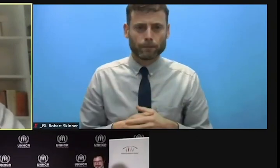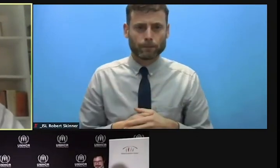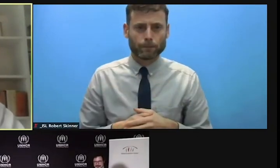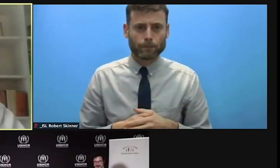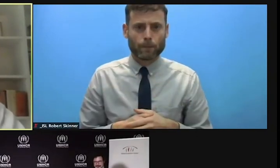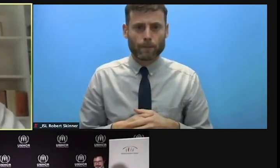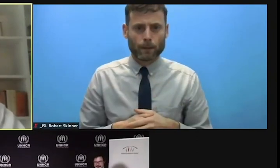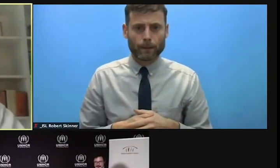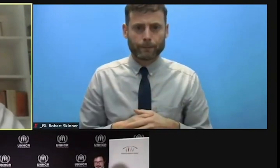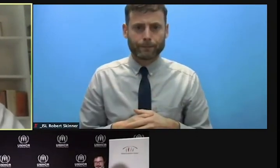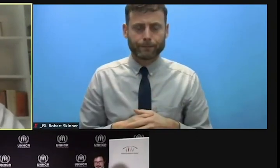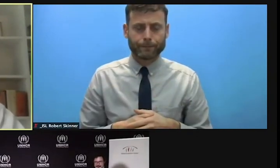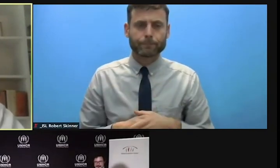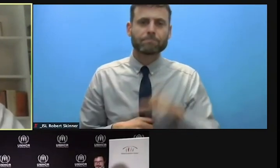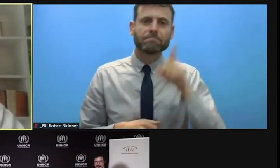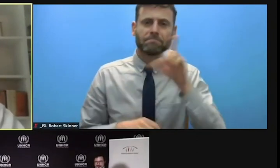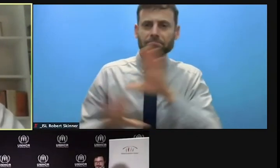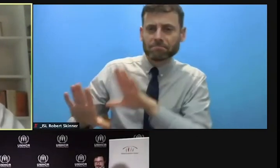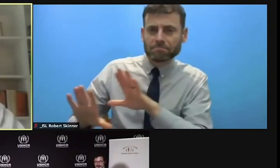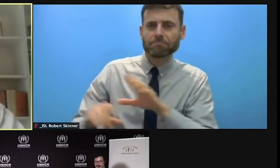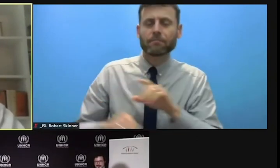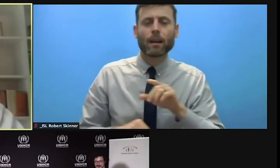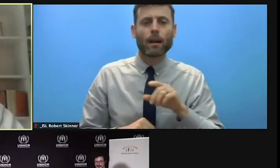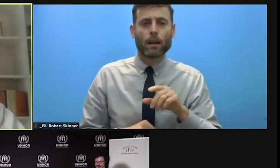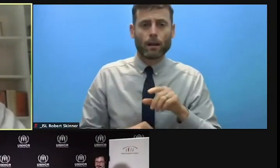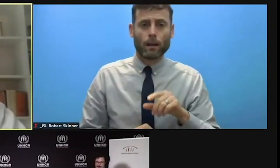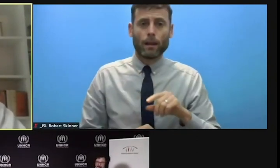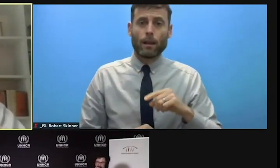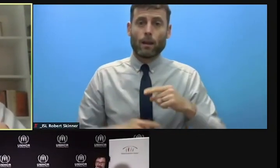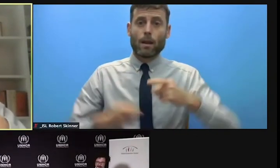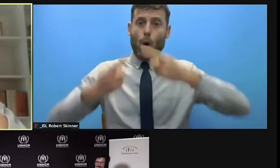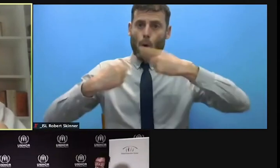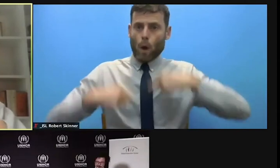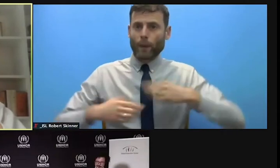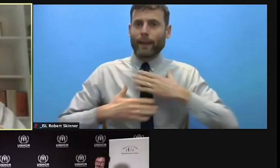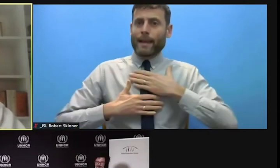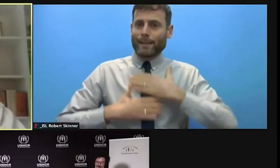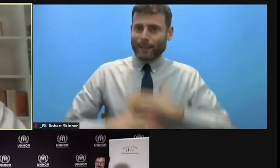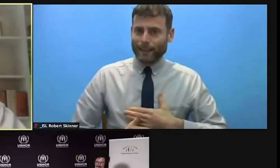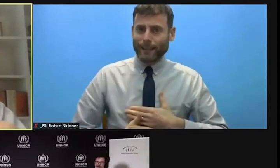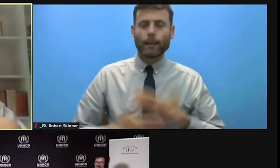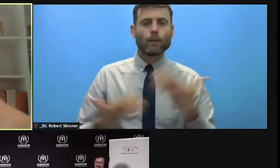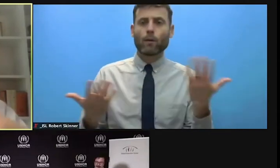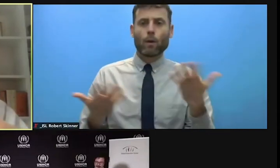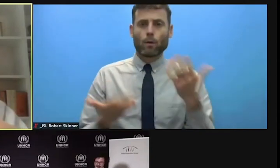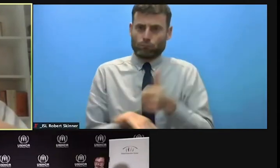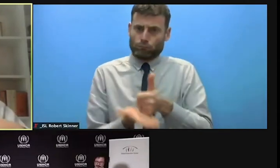to give protection the support it needs. Now, do you think that the so called principles of